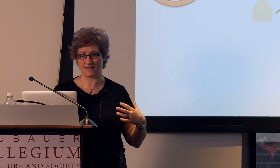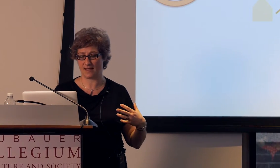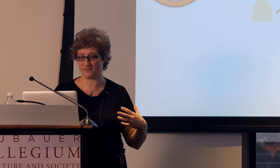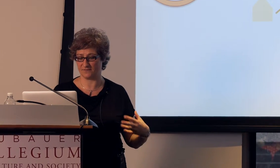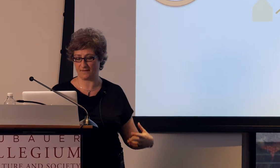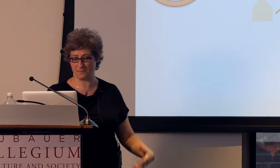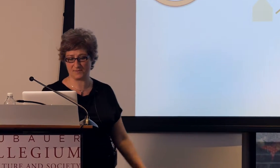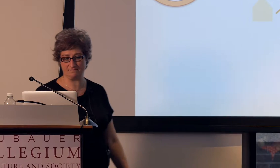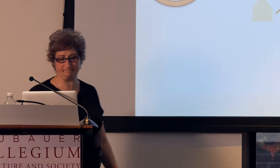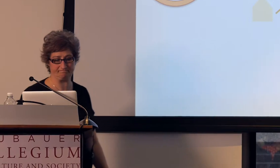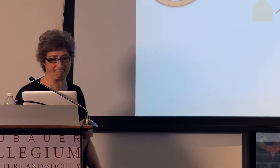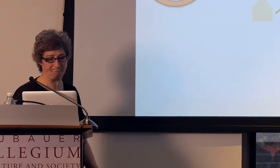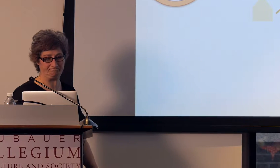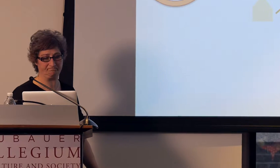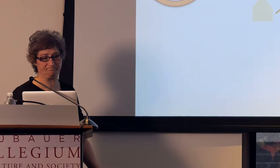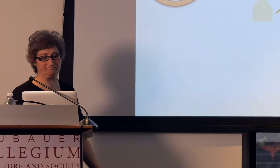that they have developed.